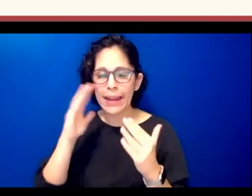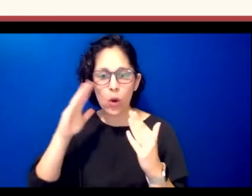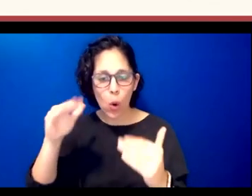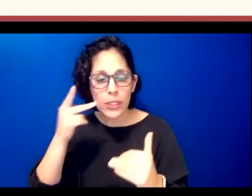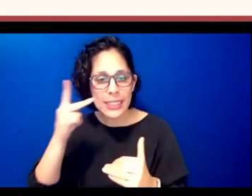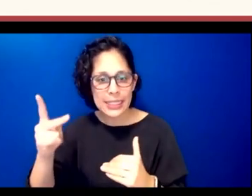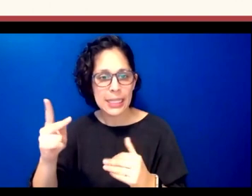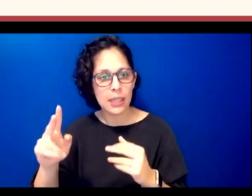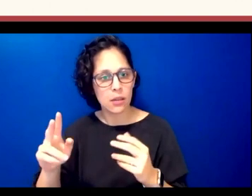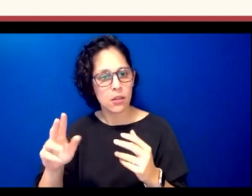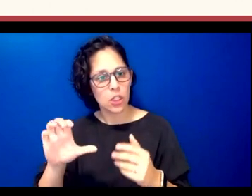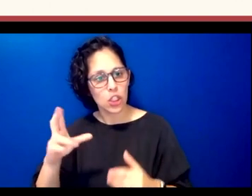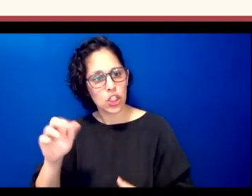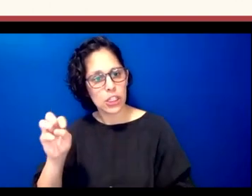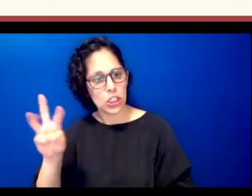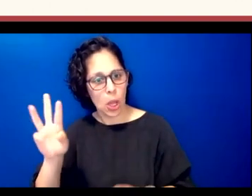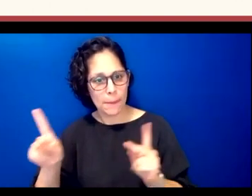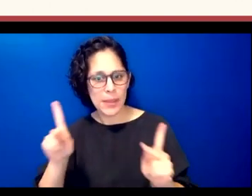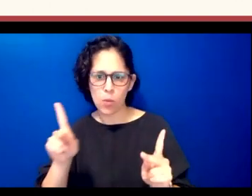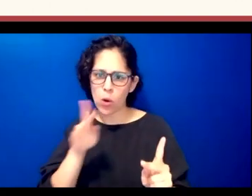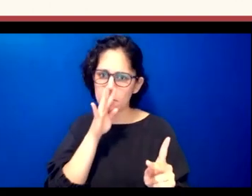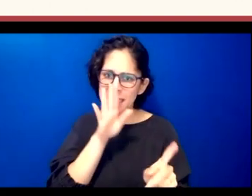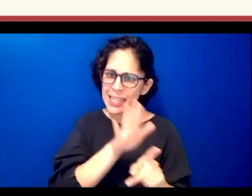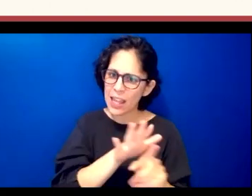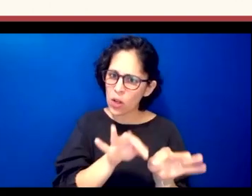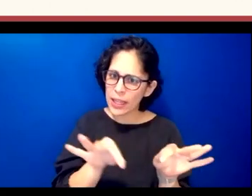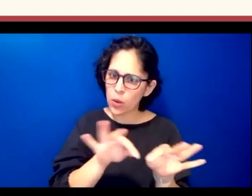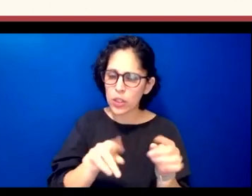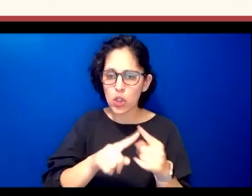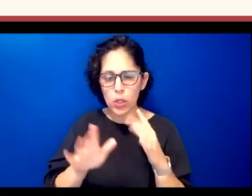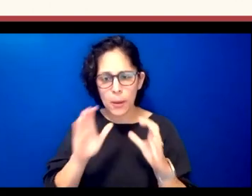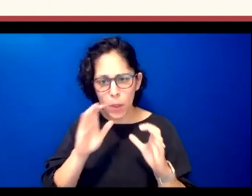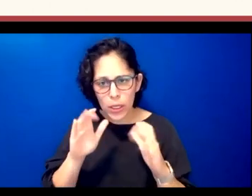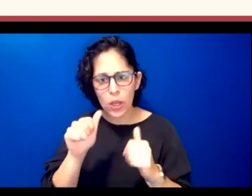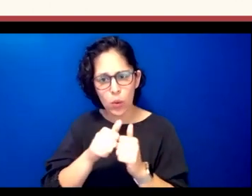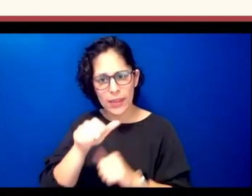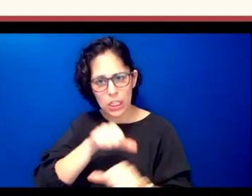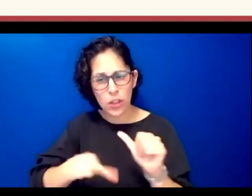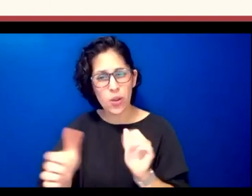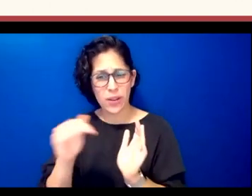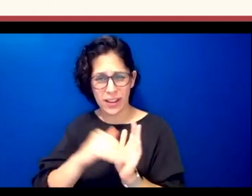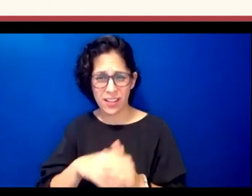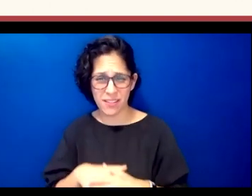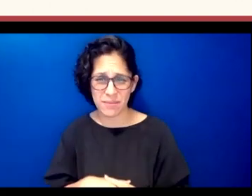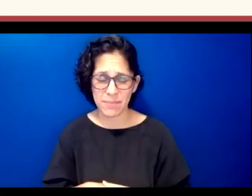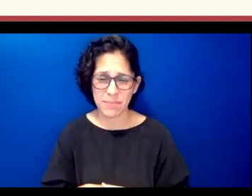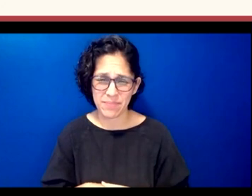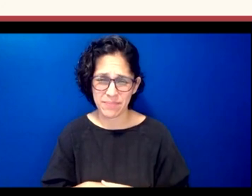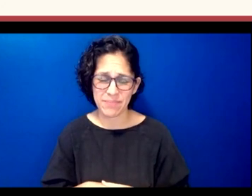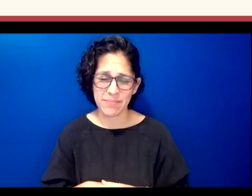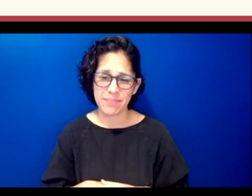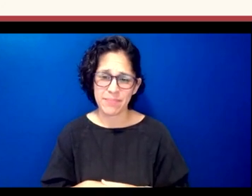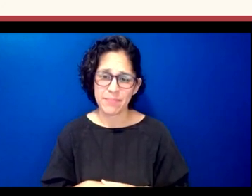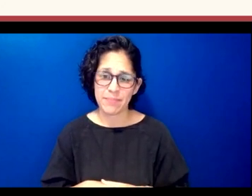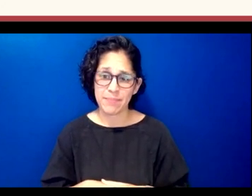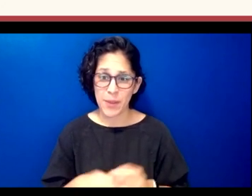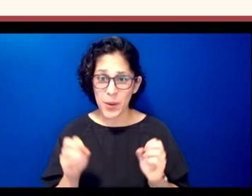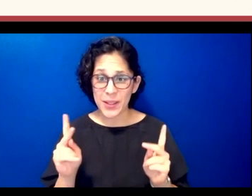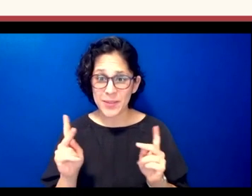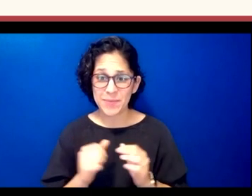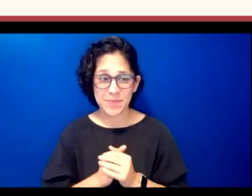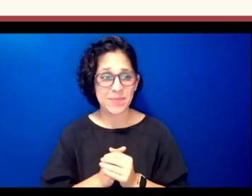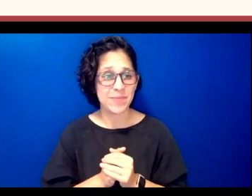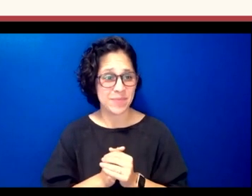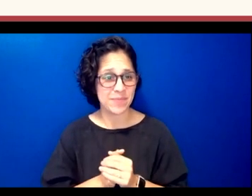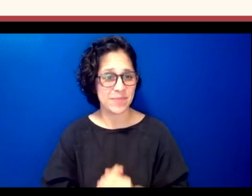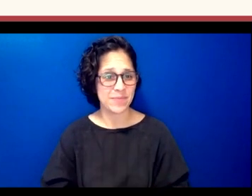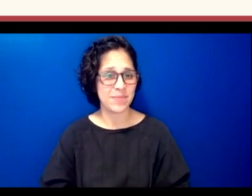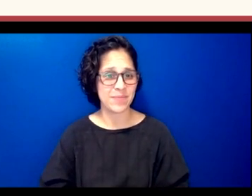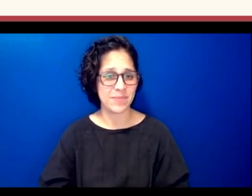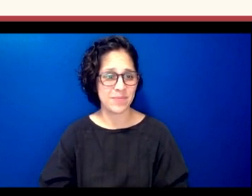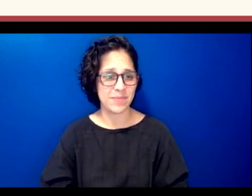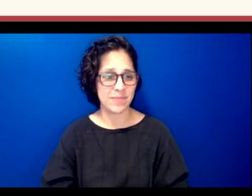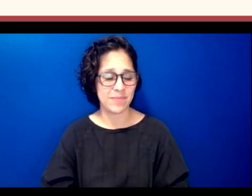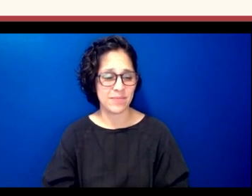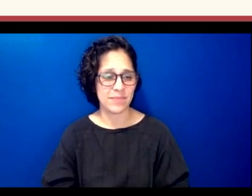using their language um to communicate with one or one another again all right